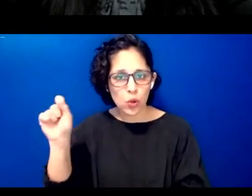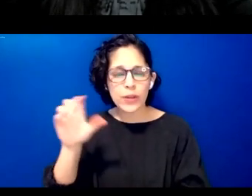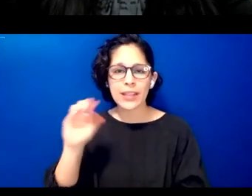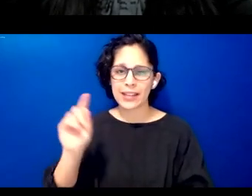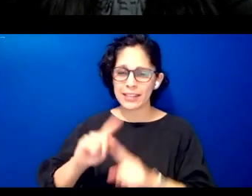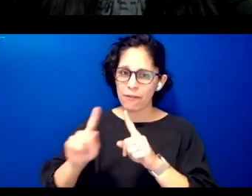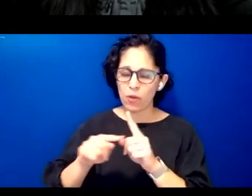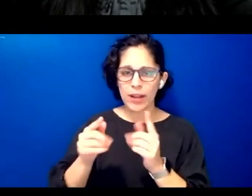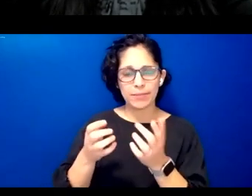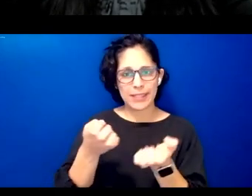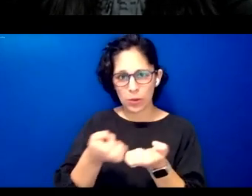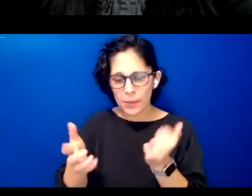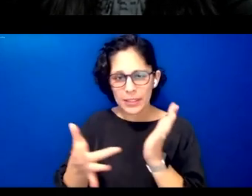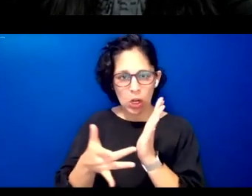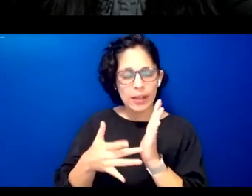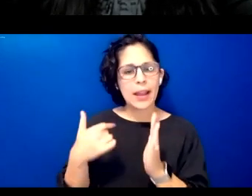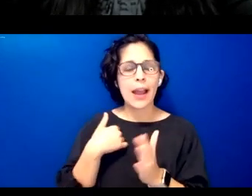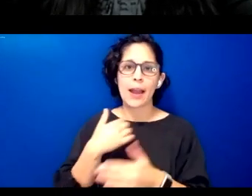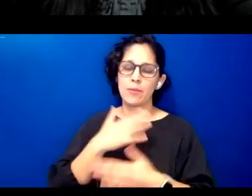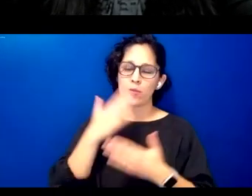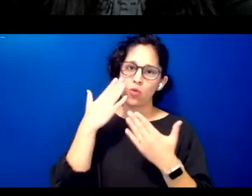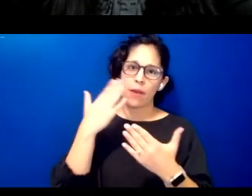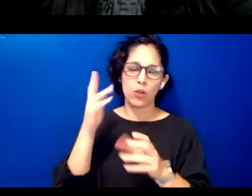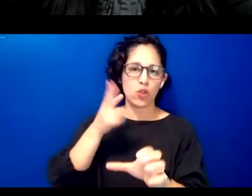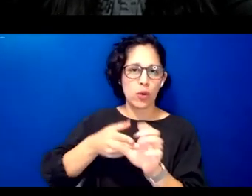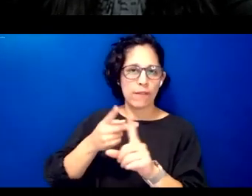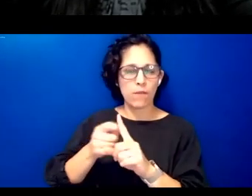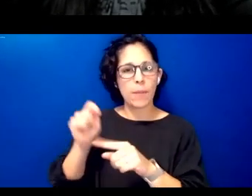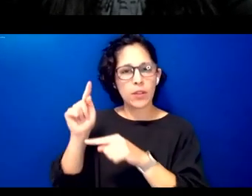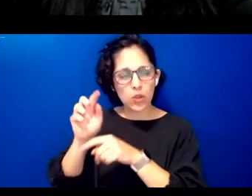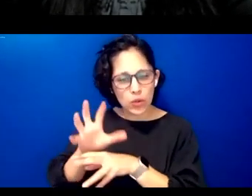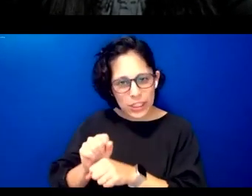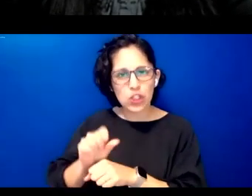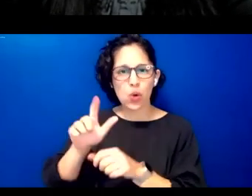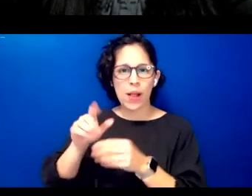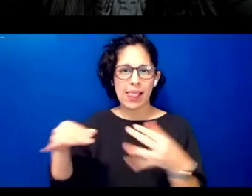joining this webinar from the traditional lands of the toga people and recognize that